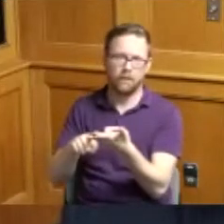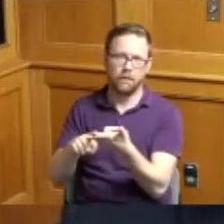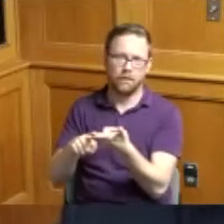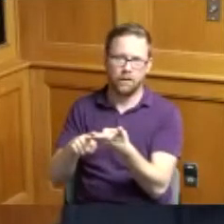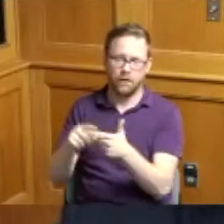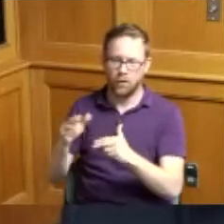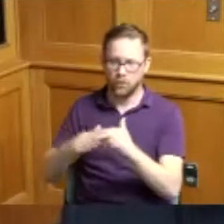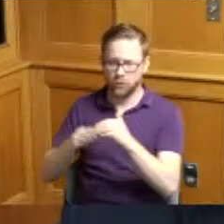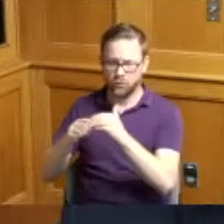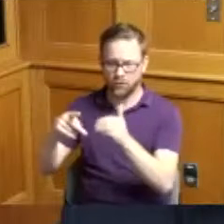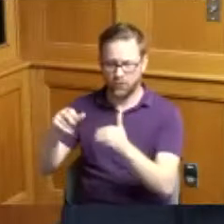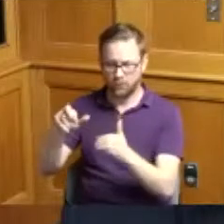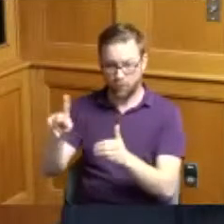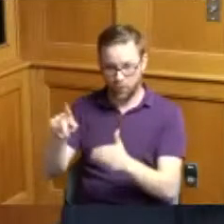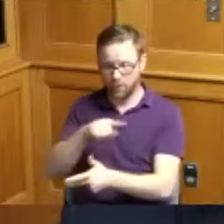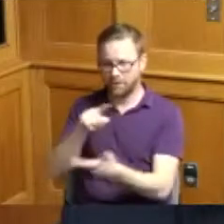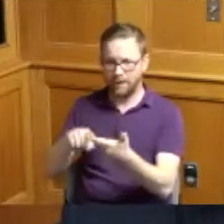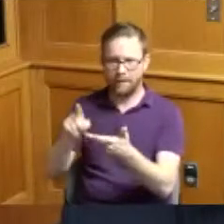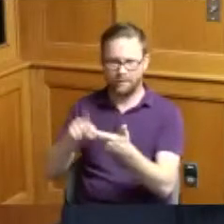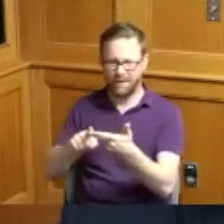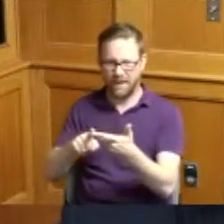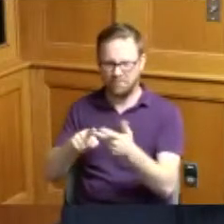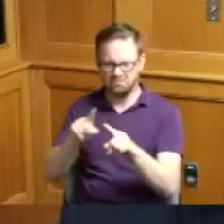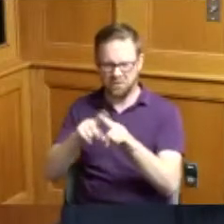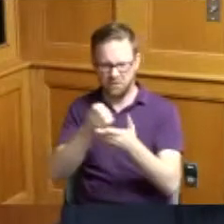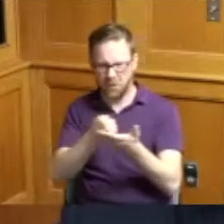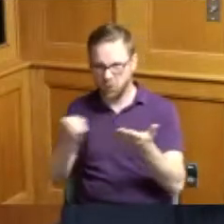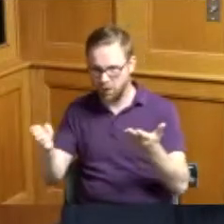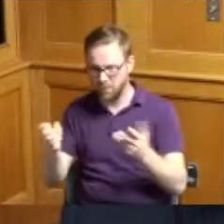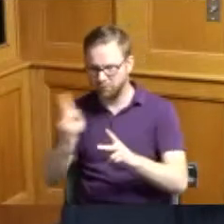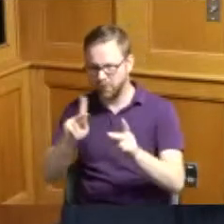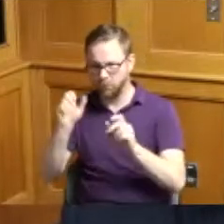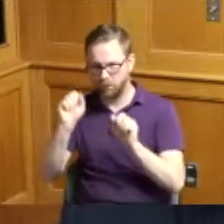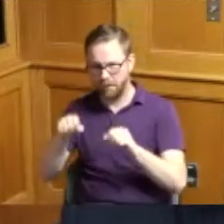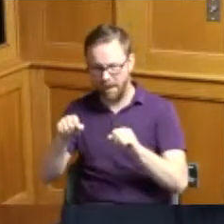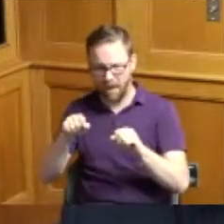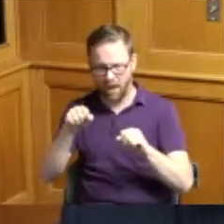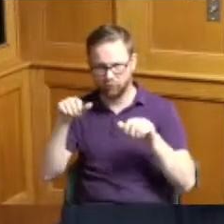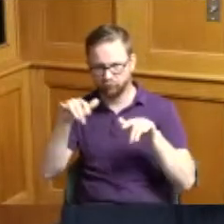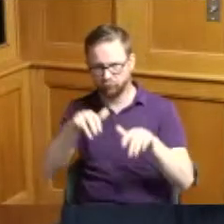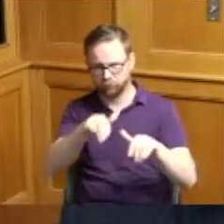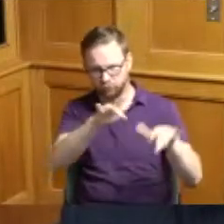construction of a park and then the interactive elements which constitute the black music Walk